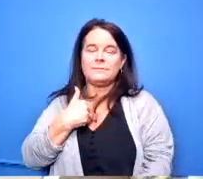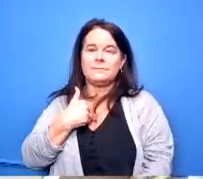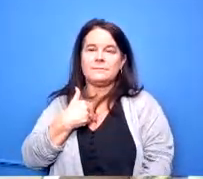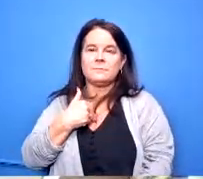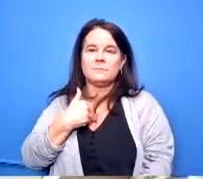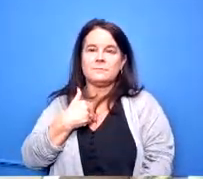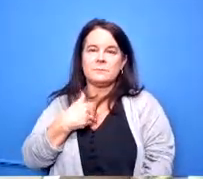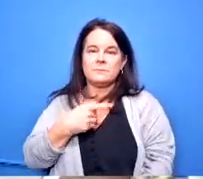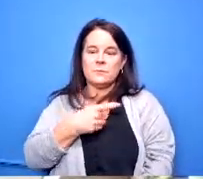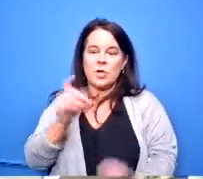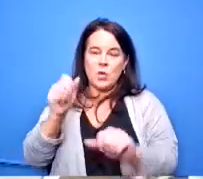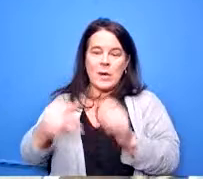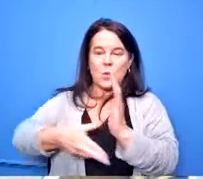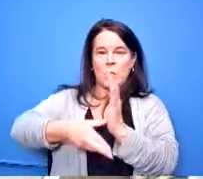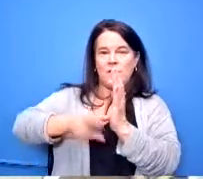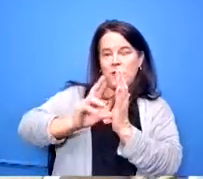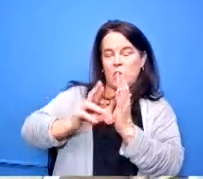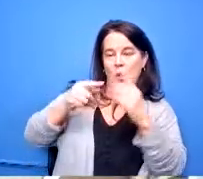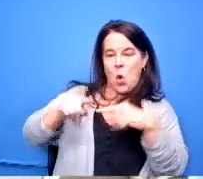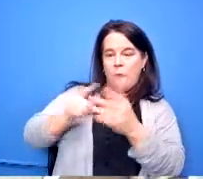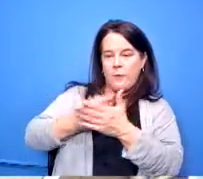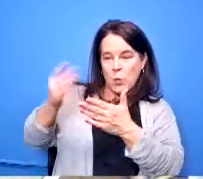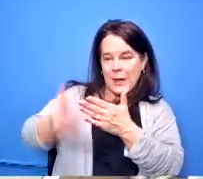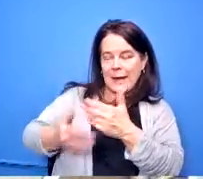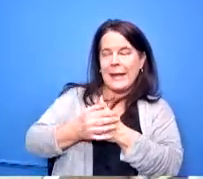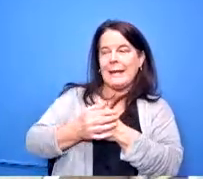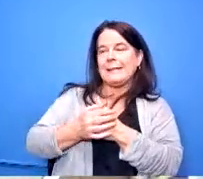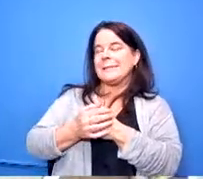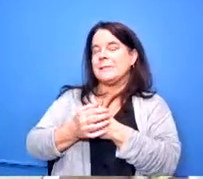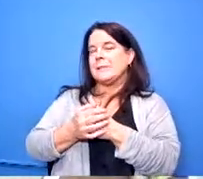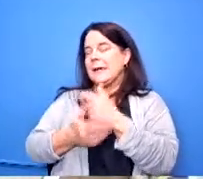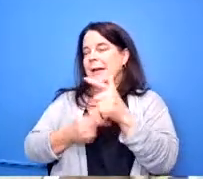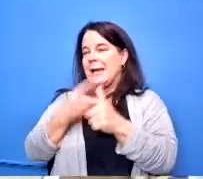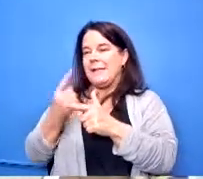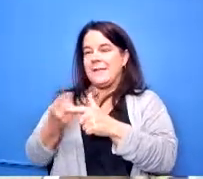for the weekend and we'll have a conversation and answer questions next week before you vote